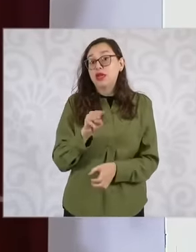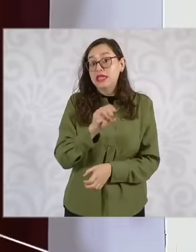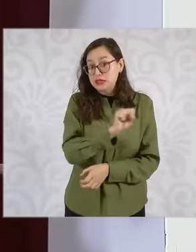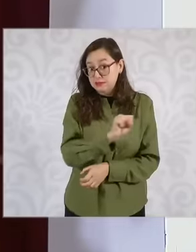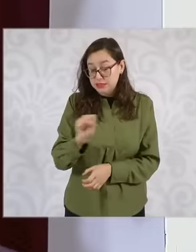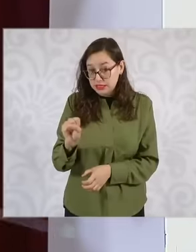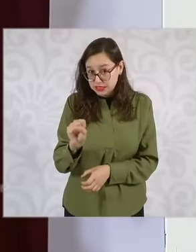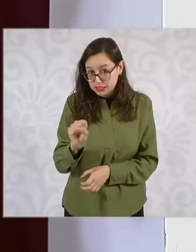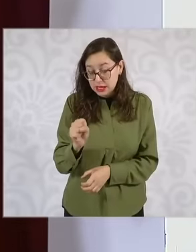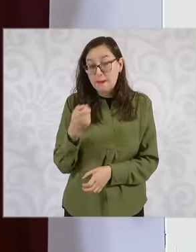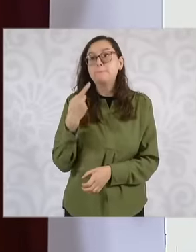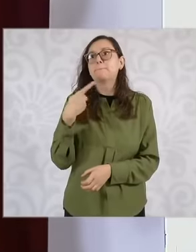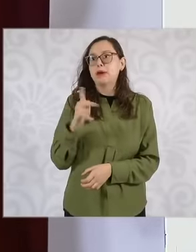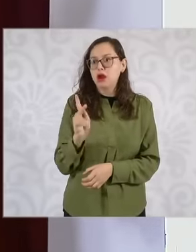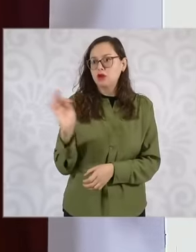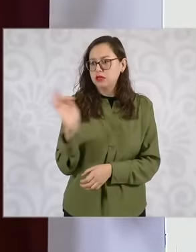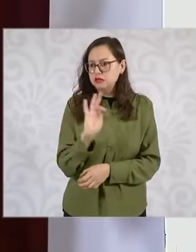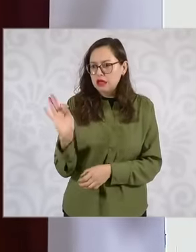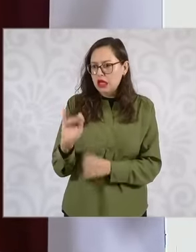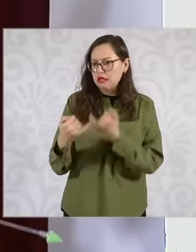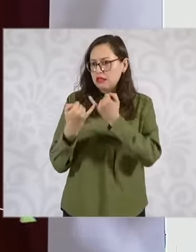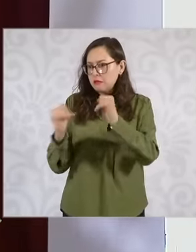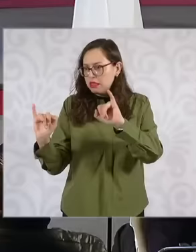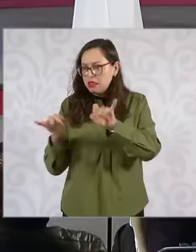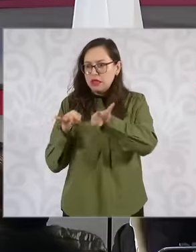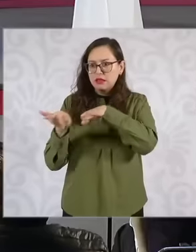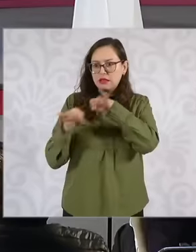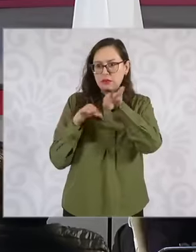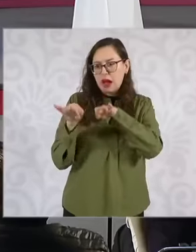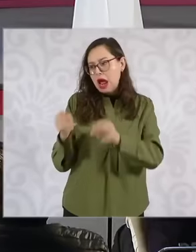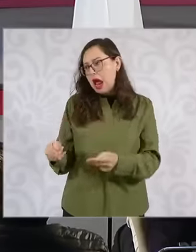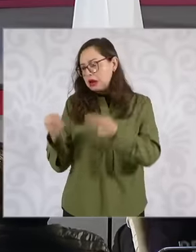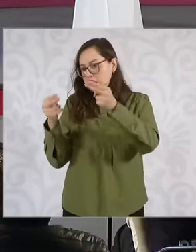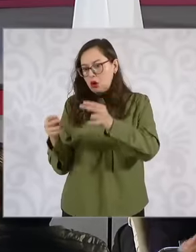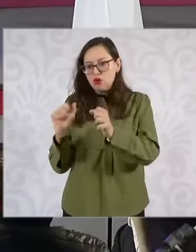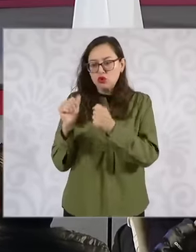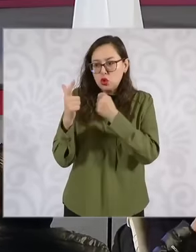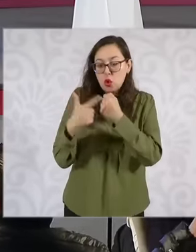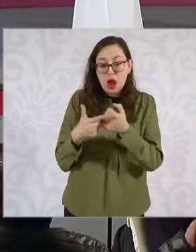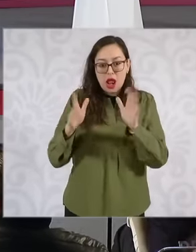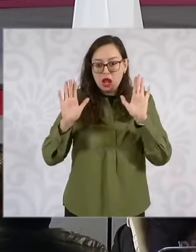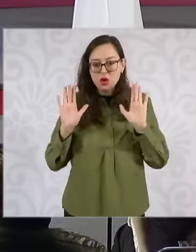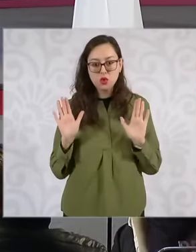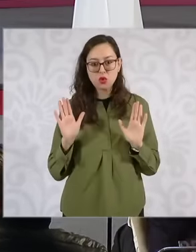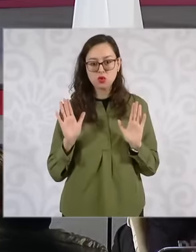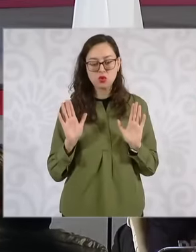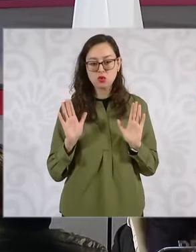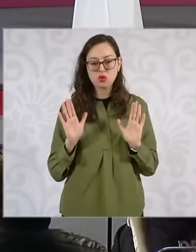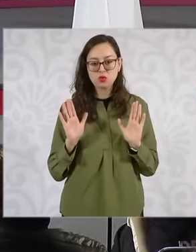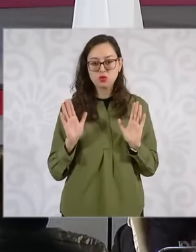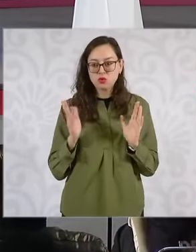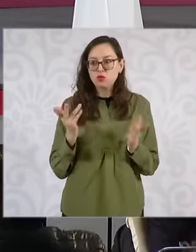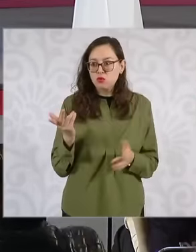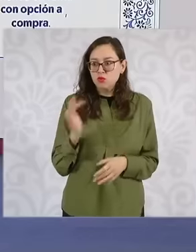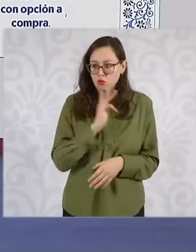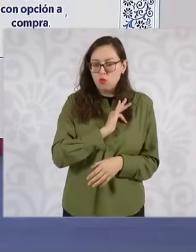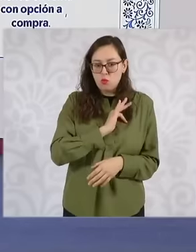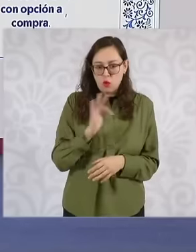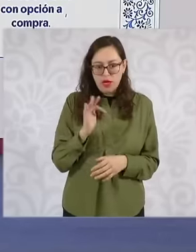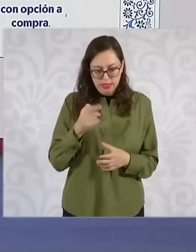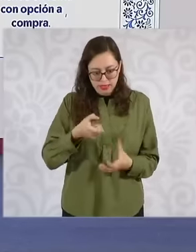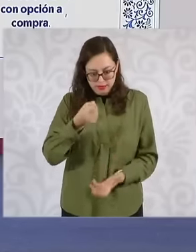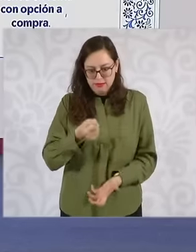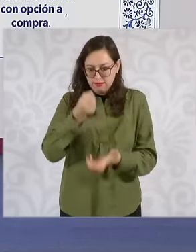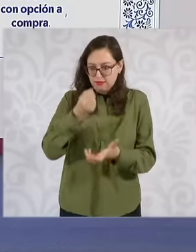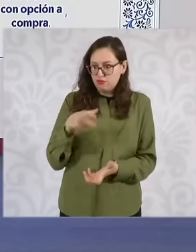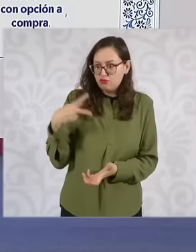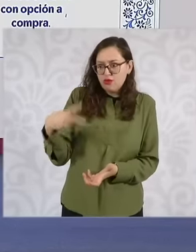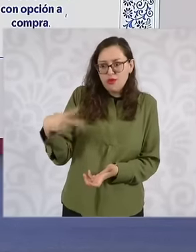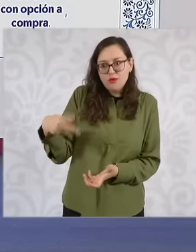working on their own. They can voluntarily register or rejoin to